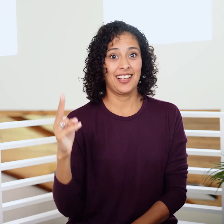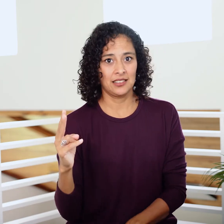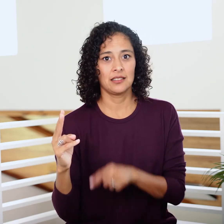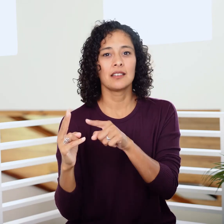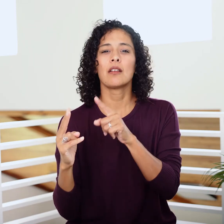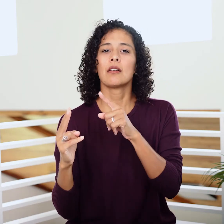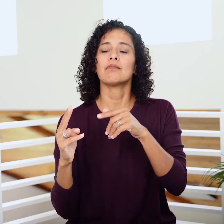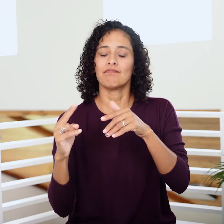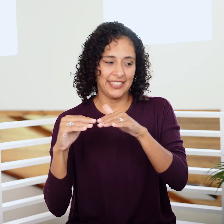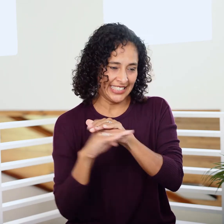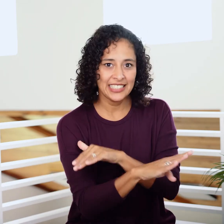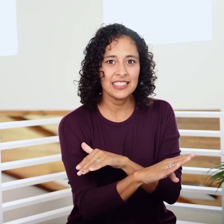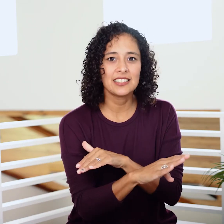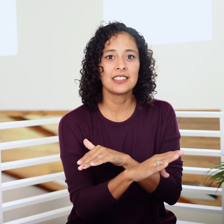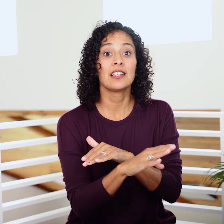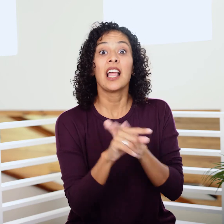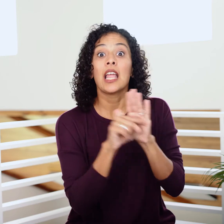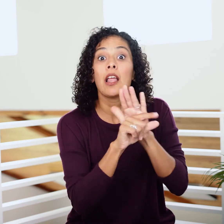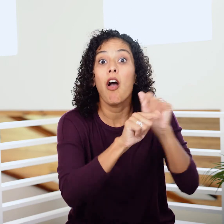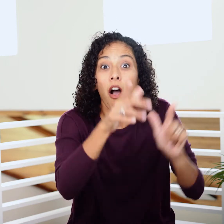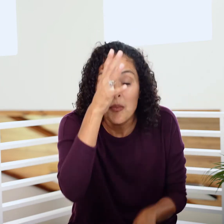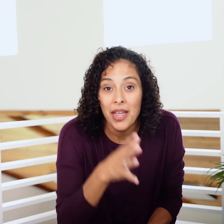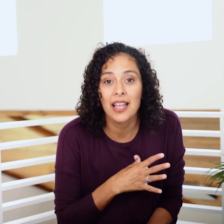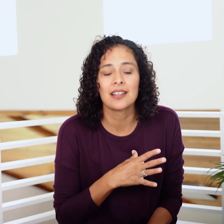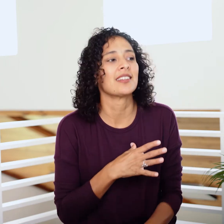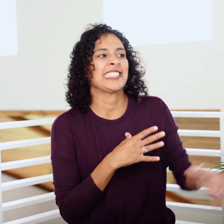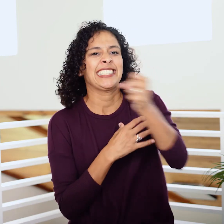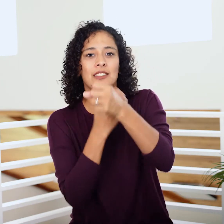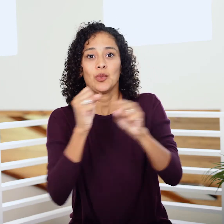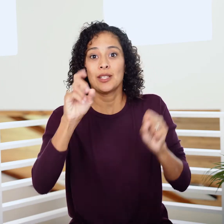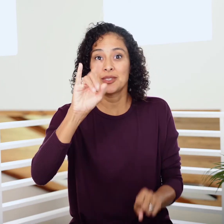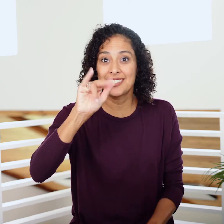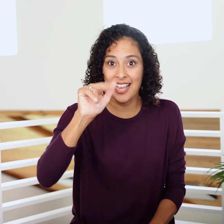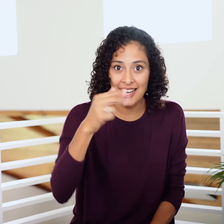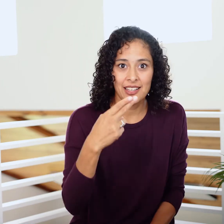two of Dinah’s full-brothers in their blended family, enter the town, kill all the males, and rescue Dinah.